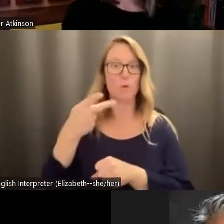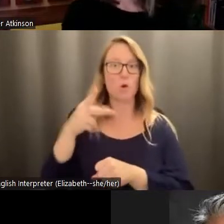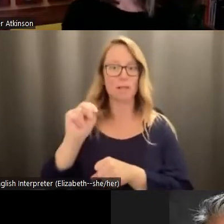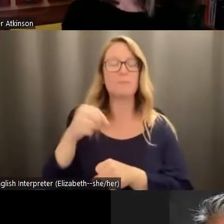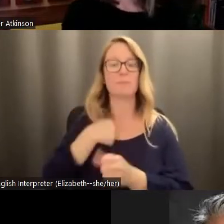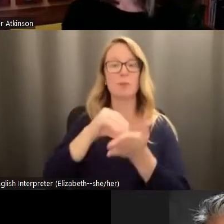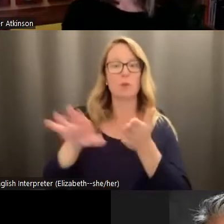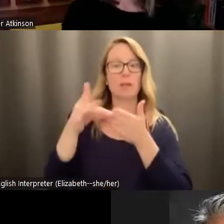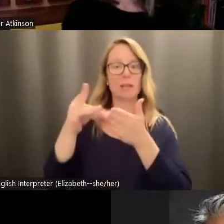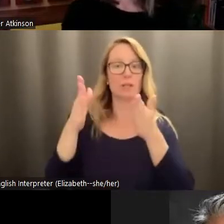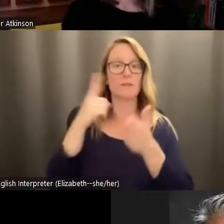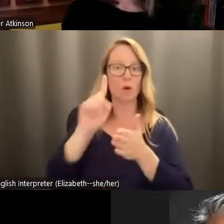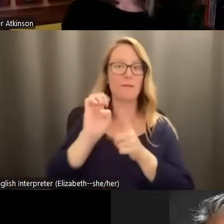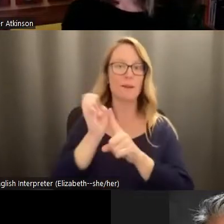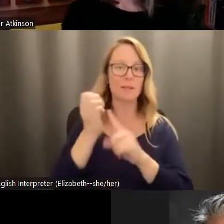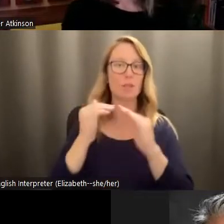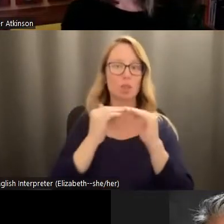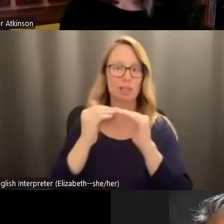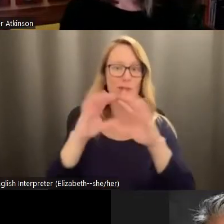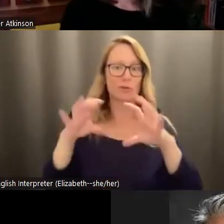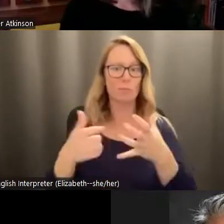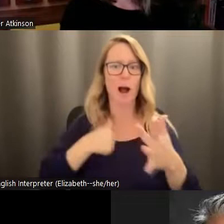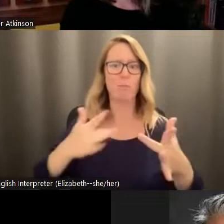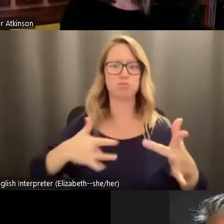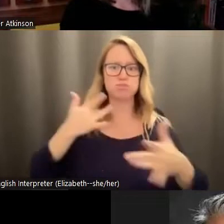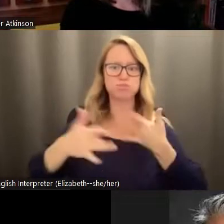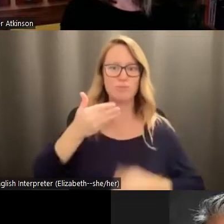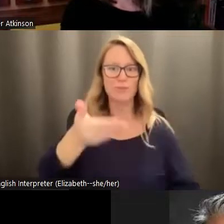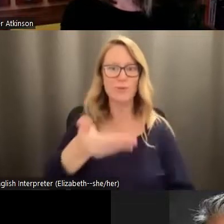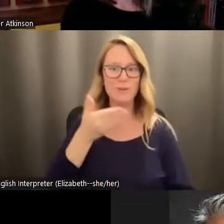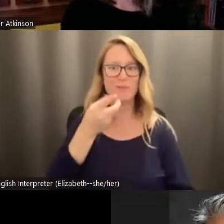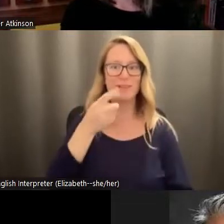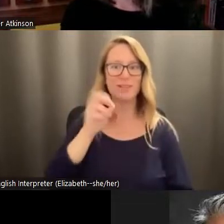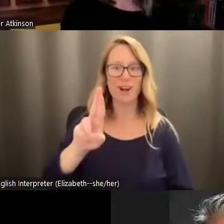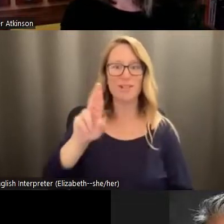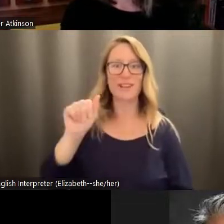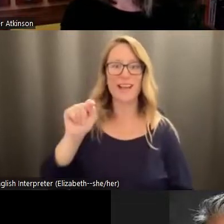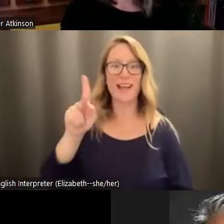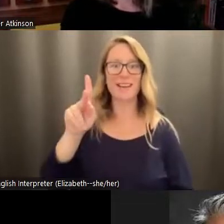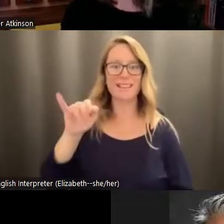justice group. So very excited to welcome Dr. Atkinson to our